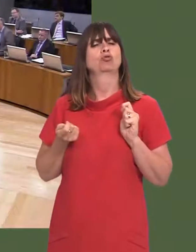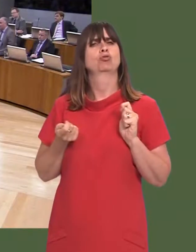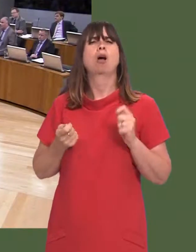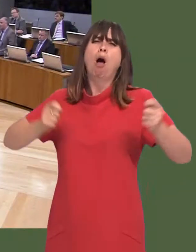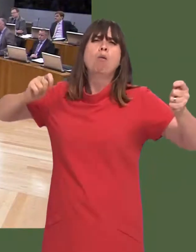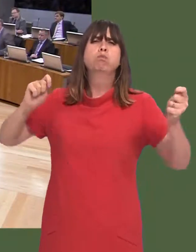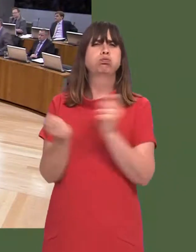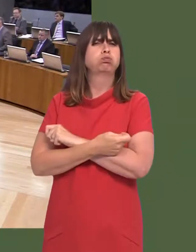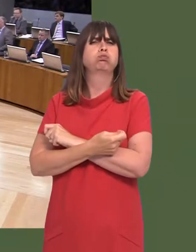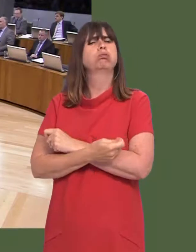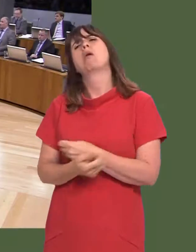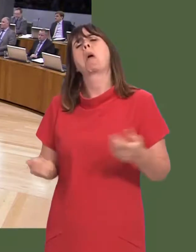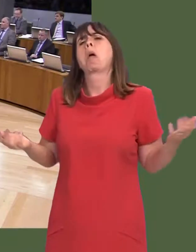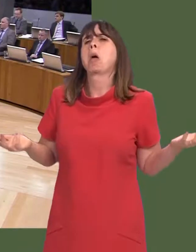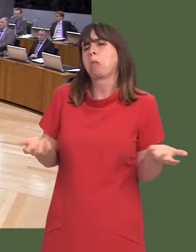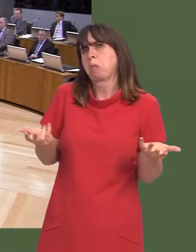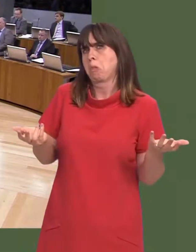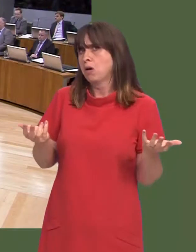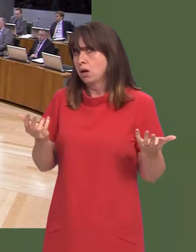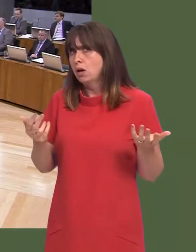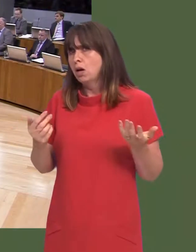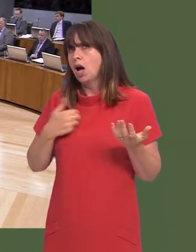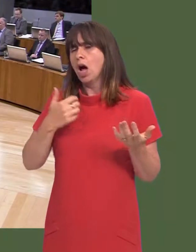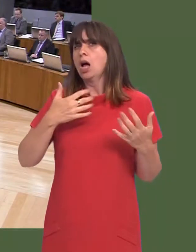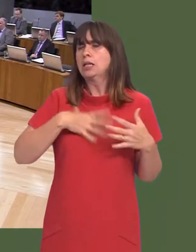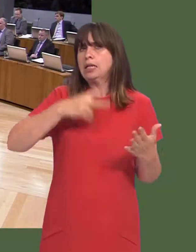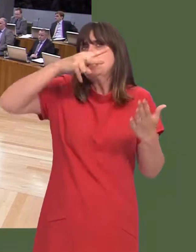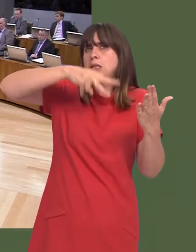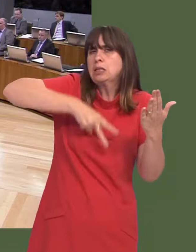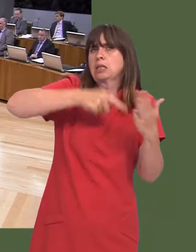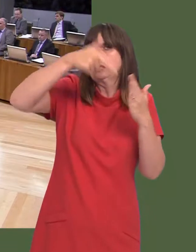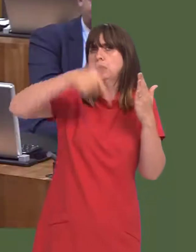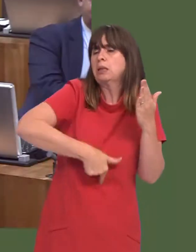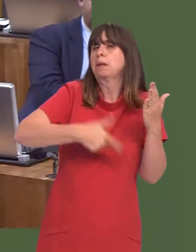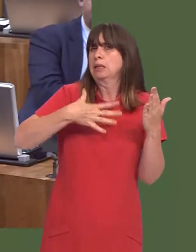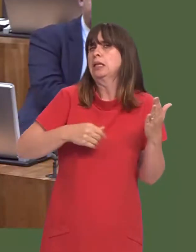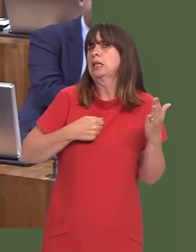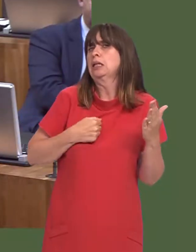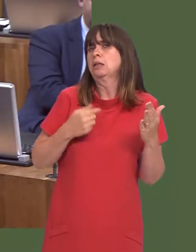Carwyn Jones: There has to be changeóitís clear. I wouldnít use the word ëwholesaleí. Iím reluctant to express a view without seeing the recommendations of the report, for obvious